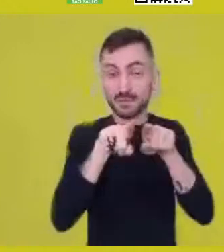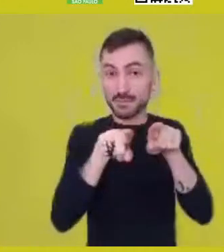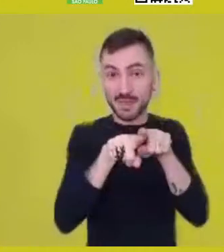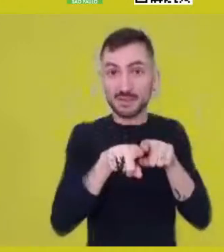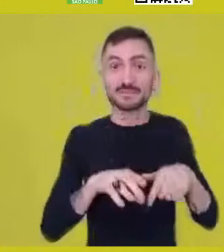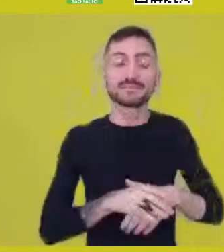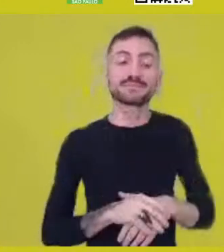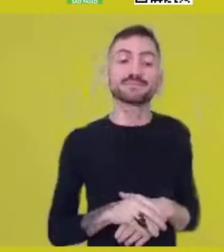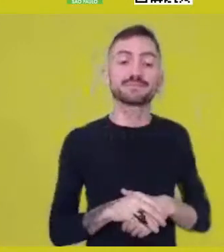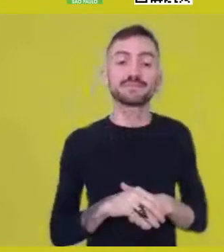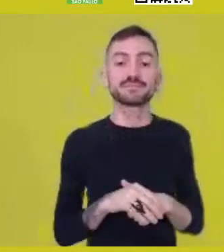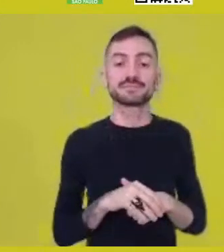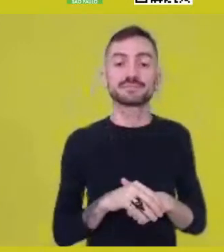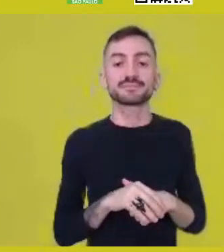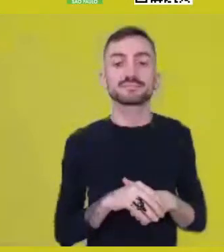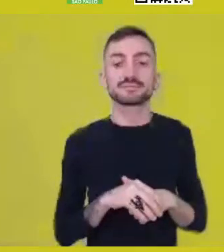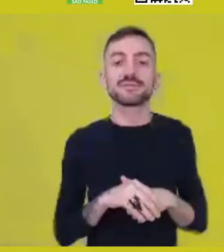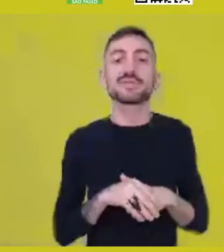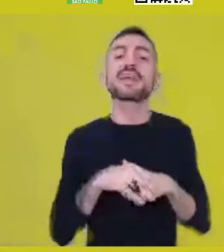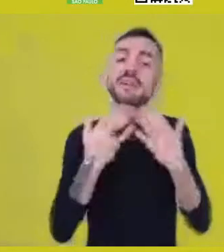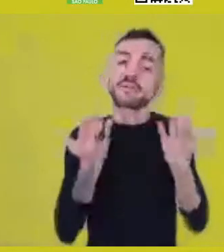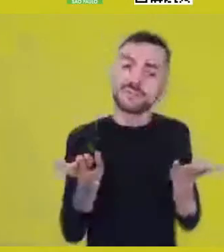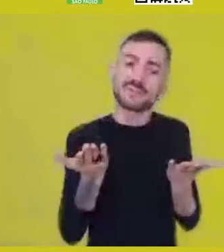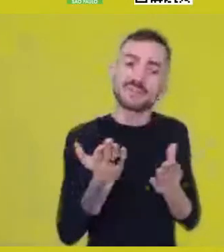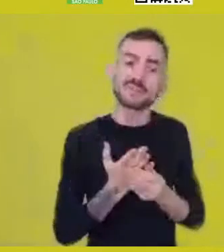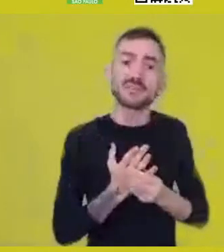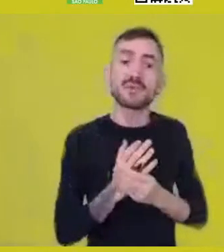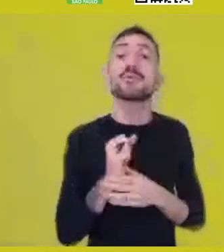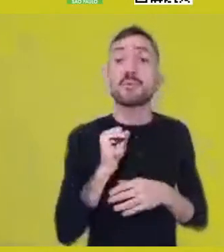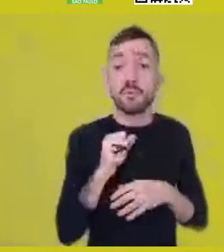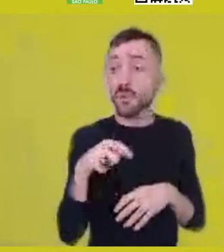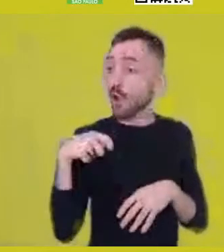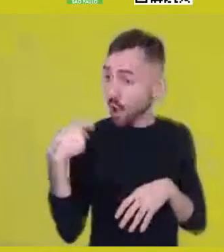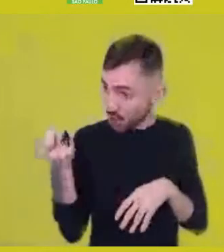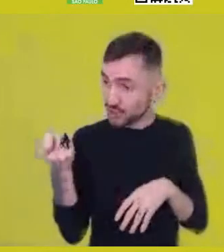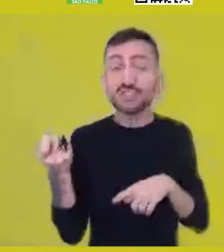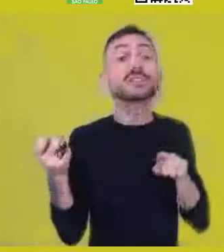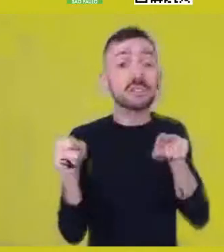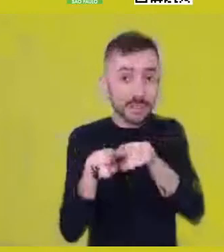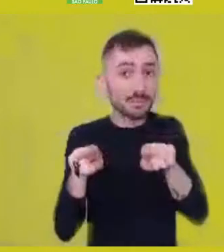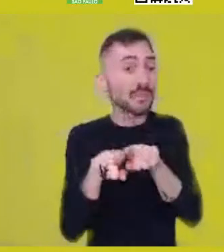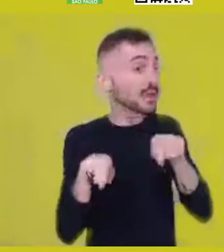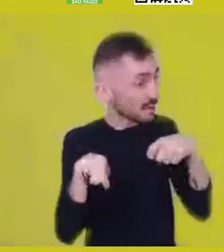I mean, at the same time something is one thing, it is another, too.